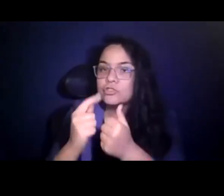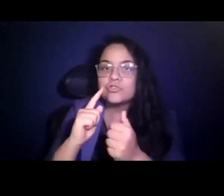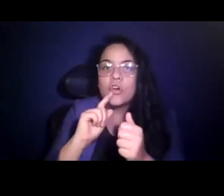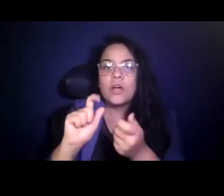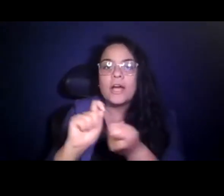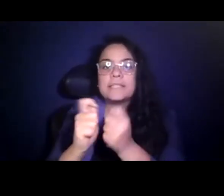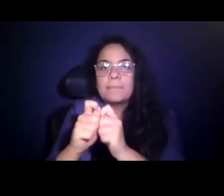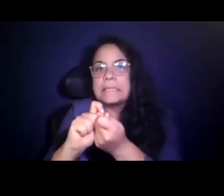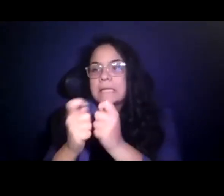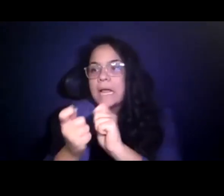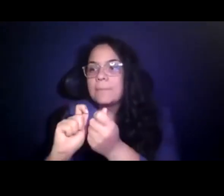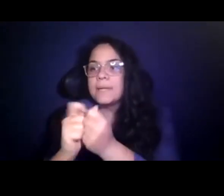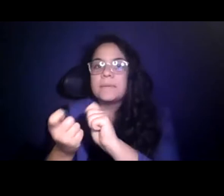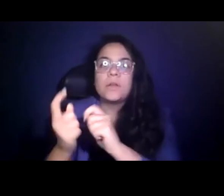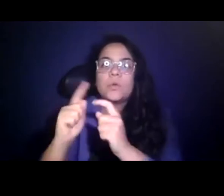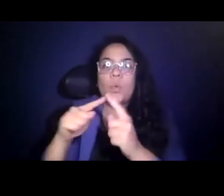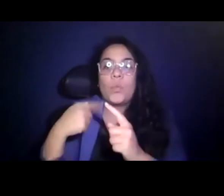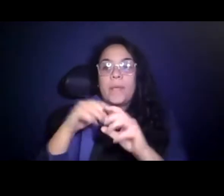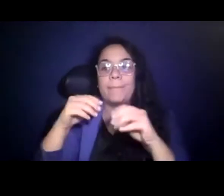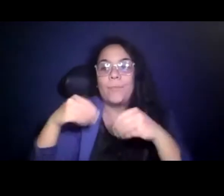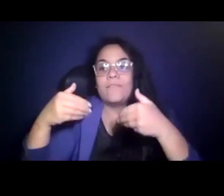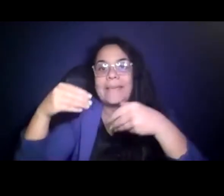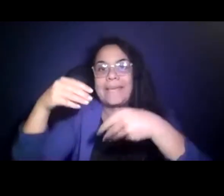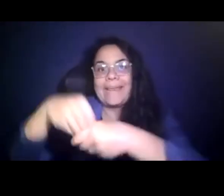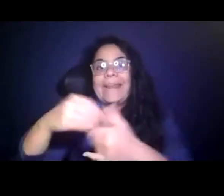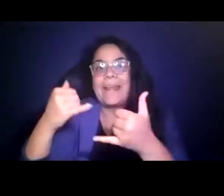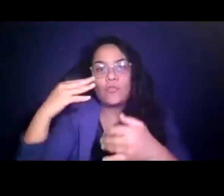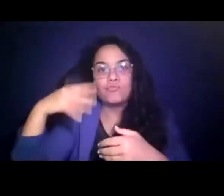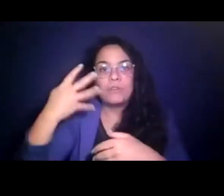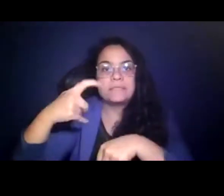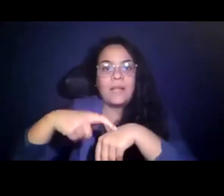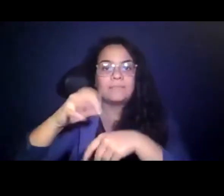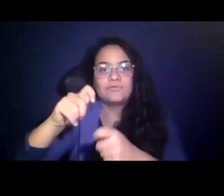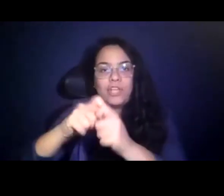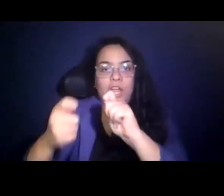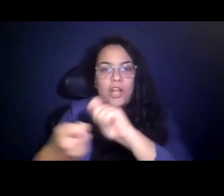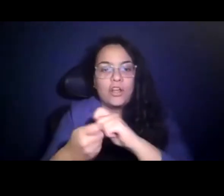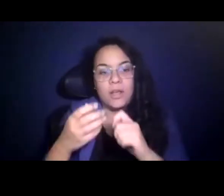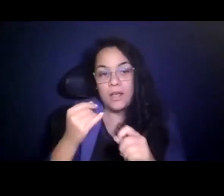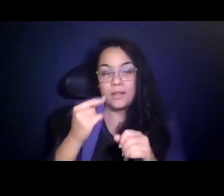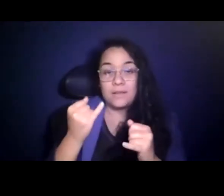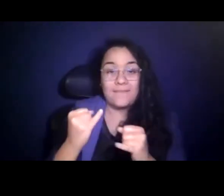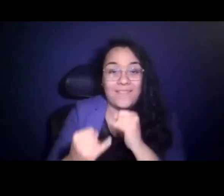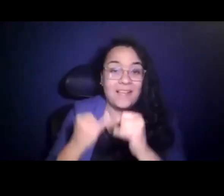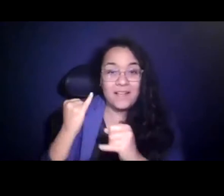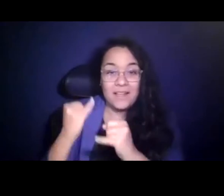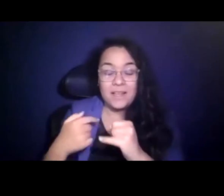as we move into these crazy times of change. 15:20:43 And then finally, you know, I have to thank Ray Tellis.